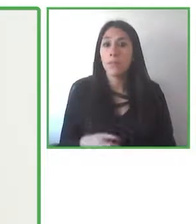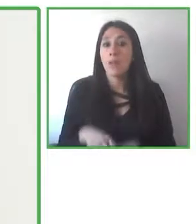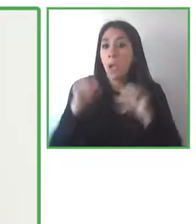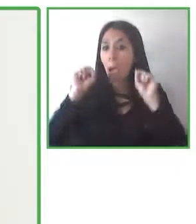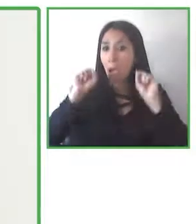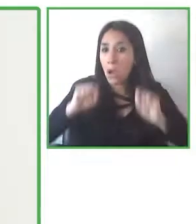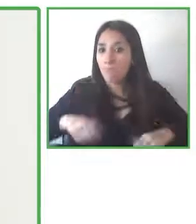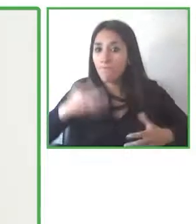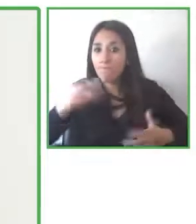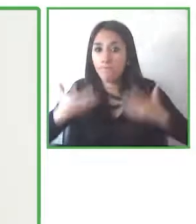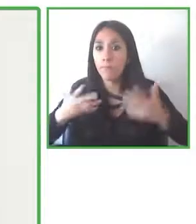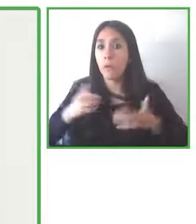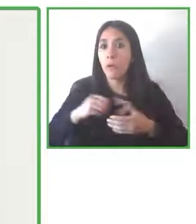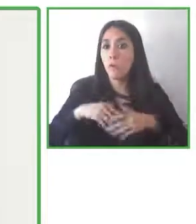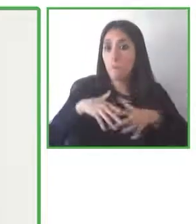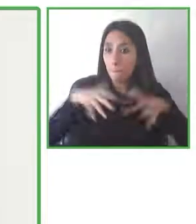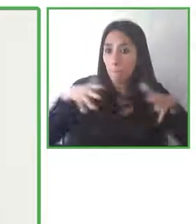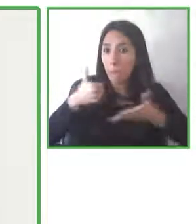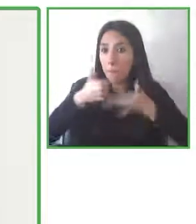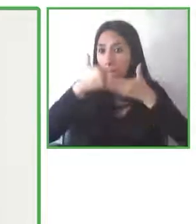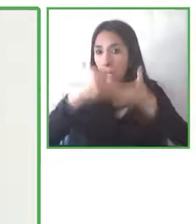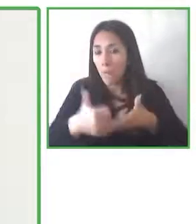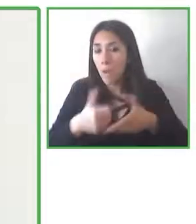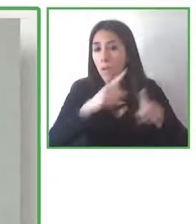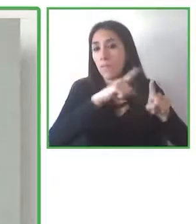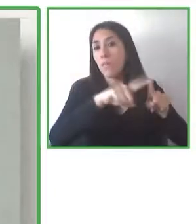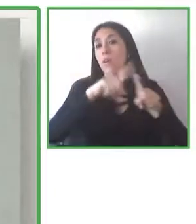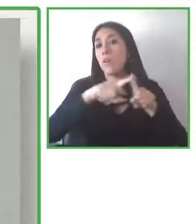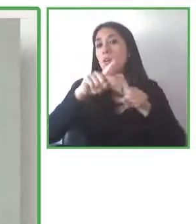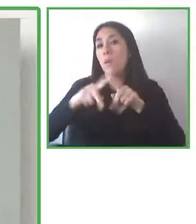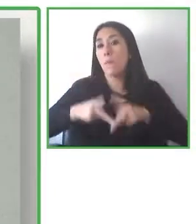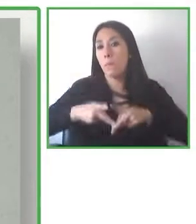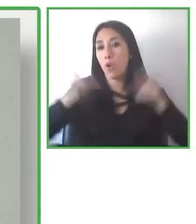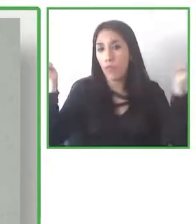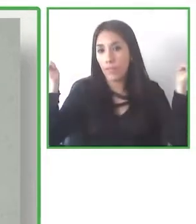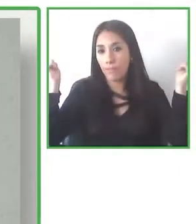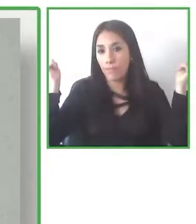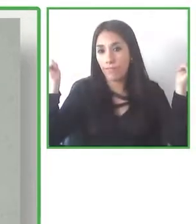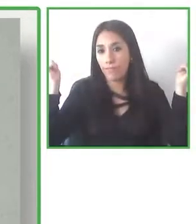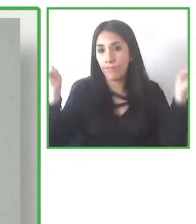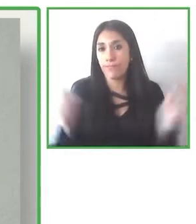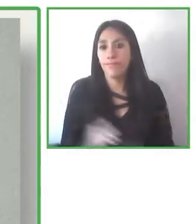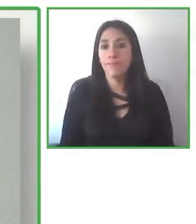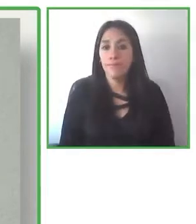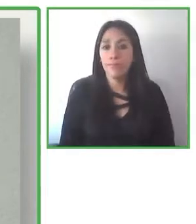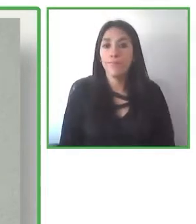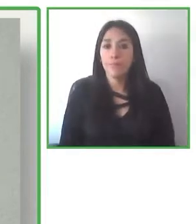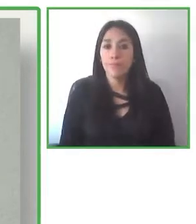can have many different ways of accessing the same text to end reaching different audiences.